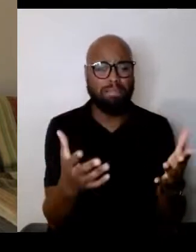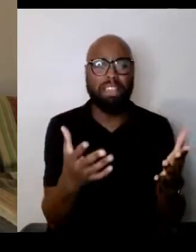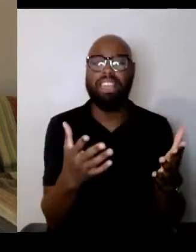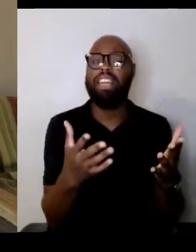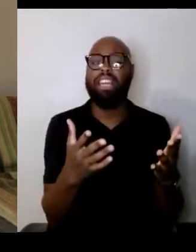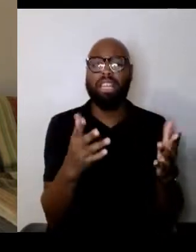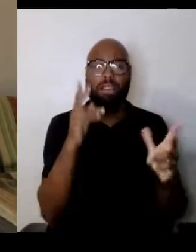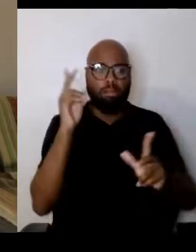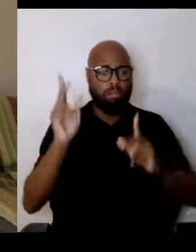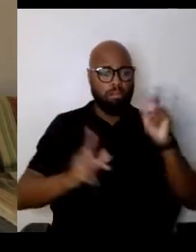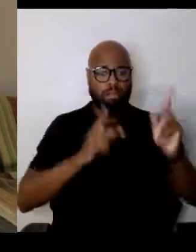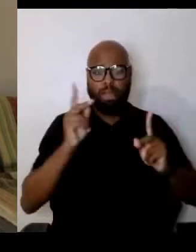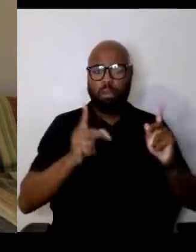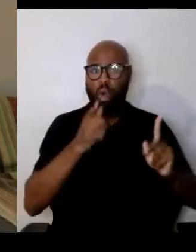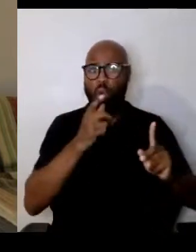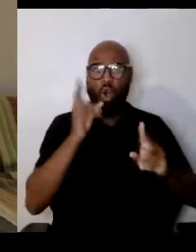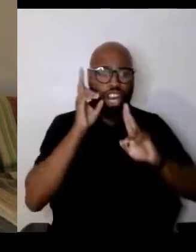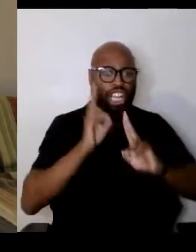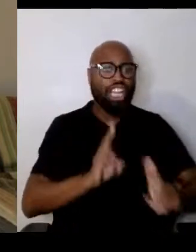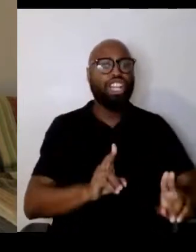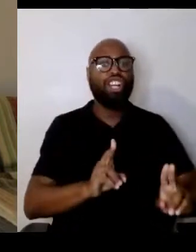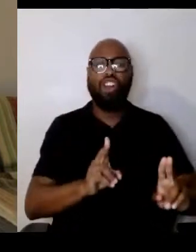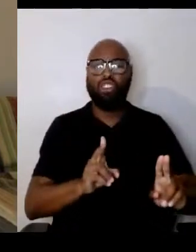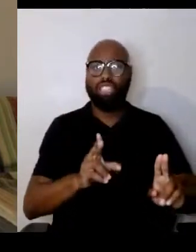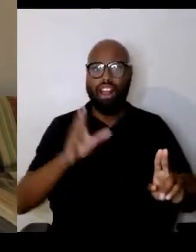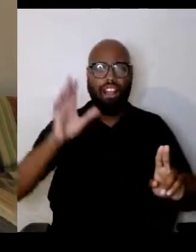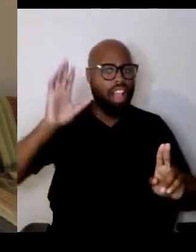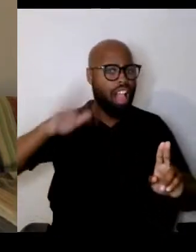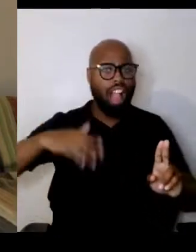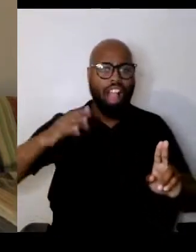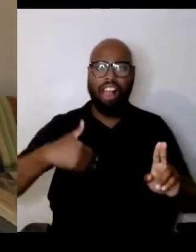during the Holocaust who did just that.